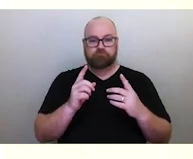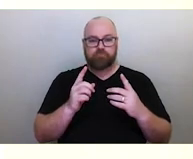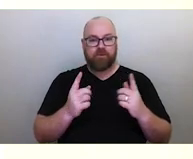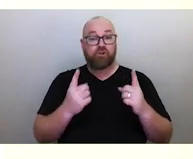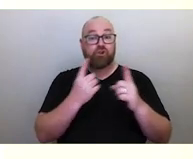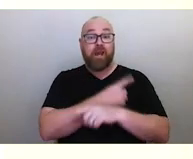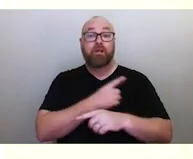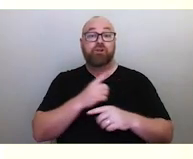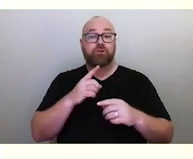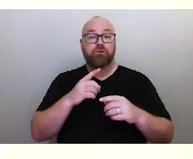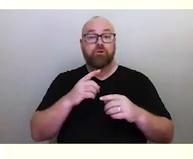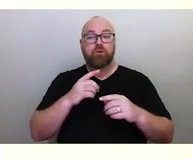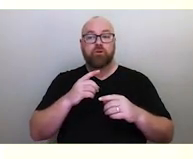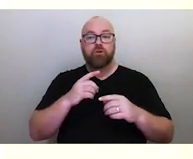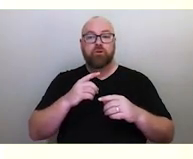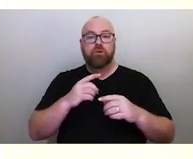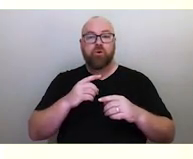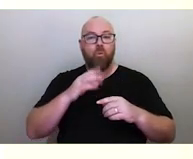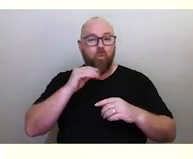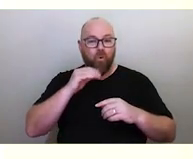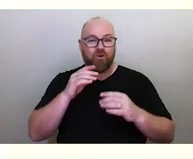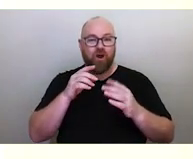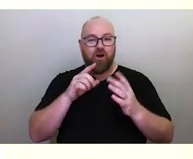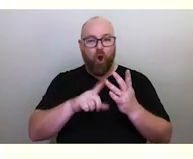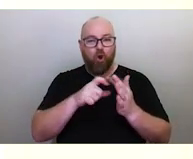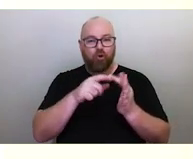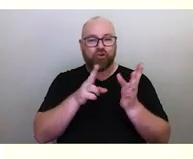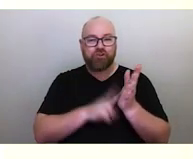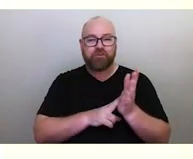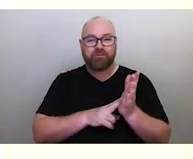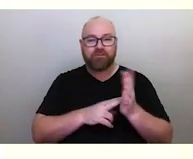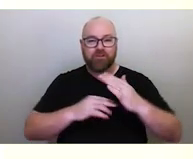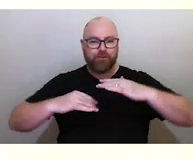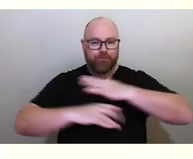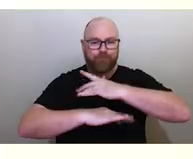ocean currents throughout the year and is used as a navigational aid.